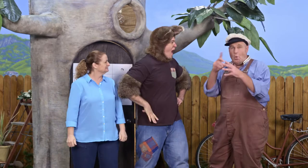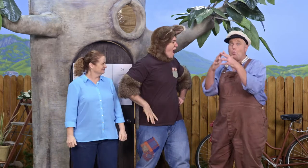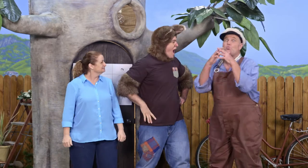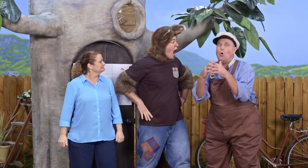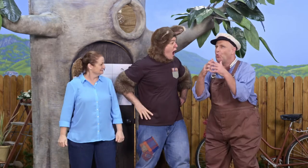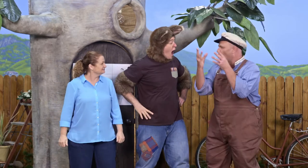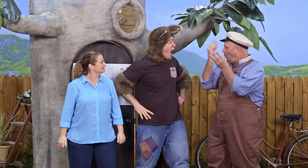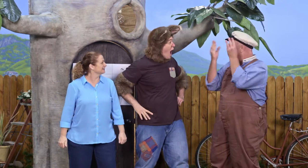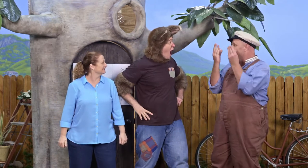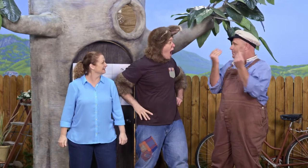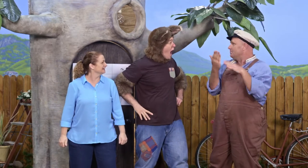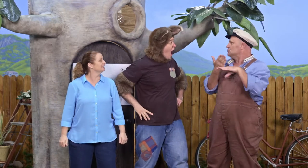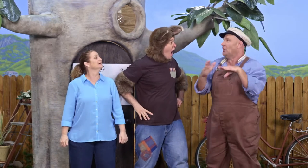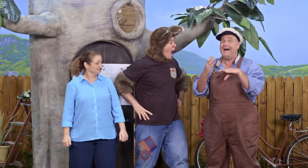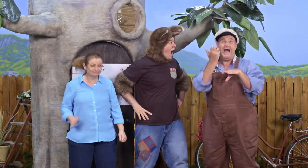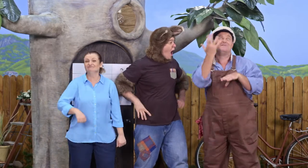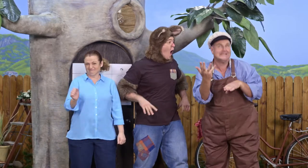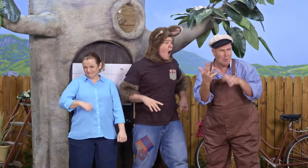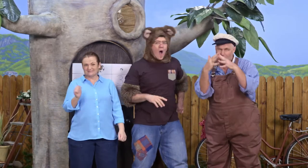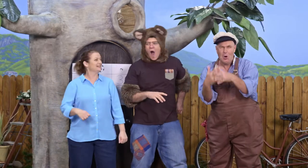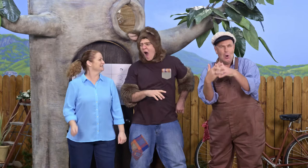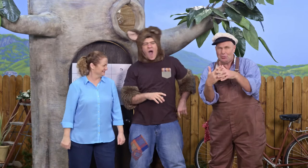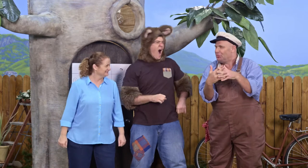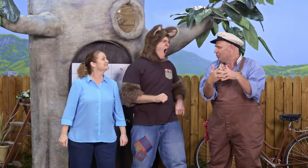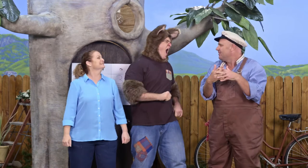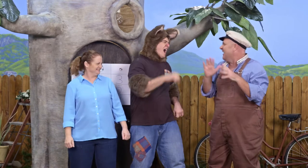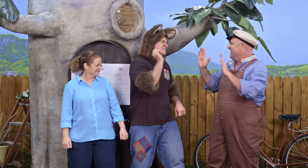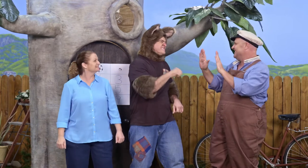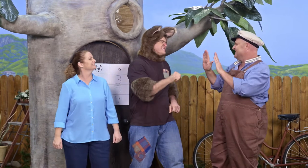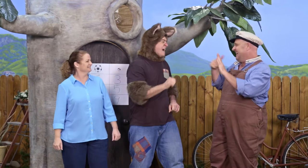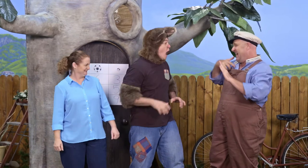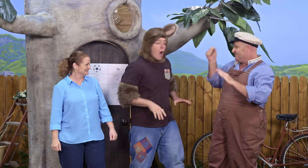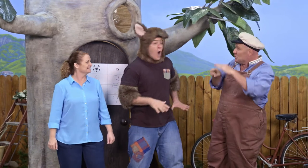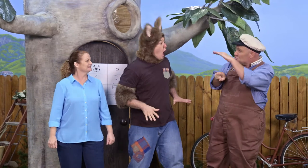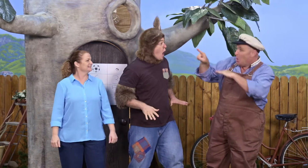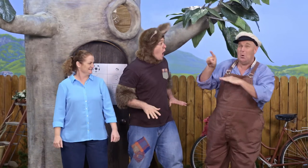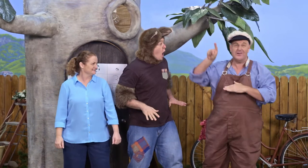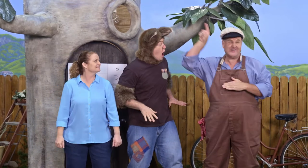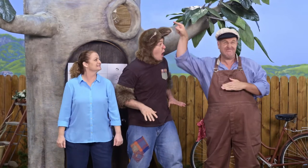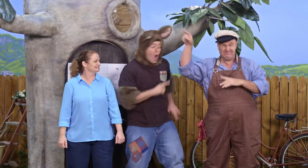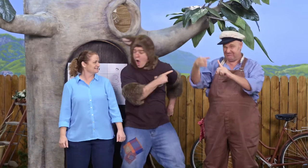See, Possum - it's always worthwhile learning new things. Well, I have to go now.